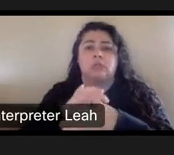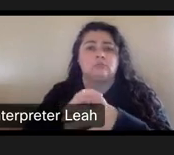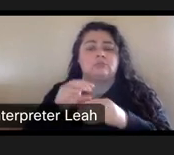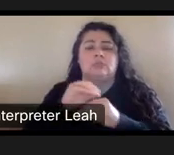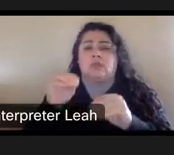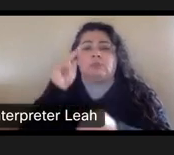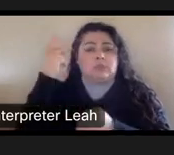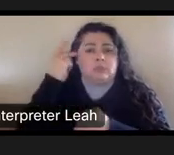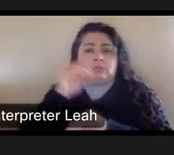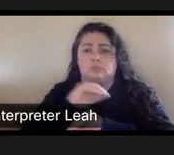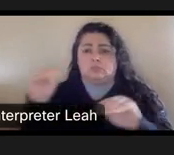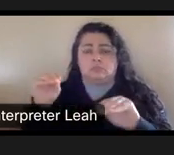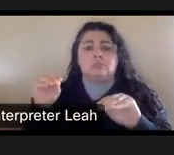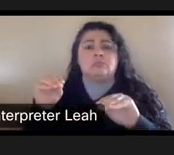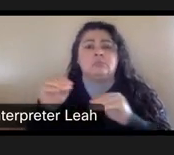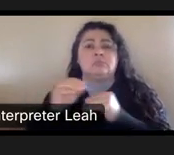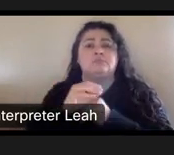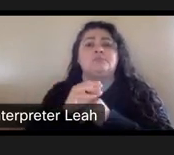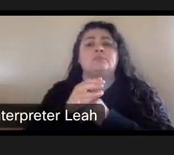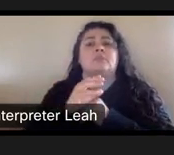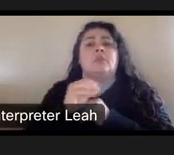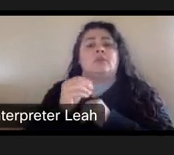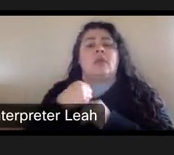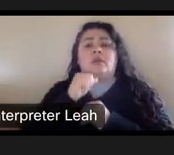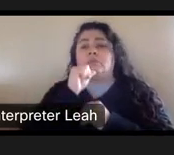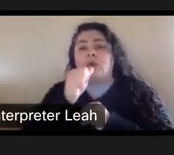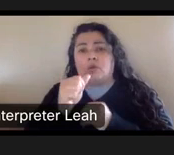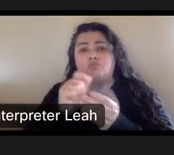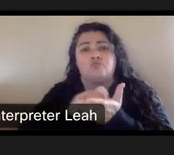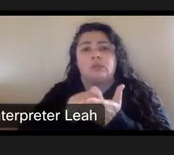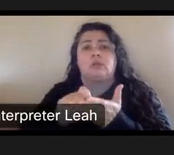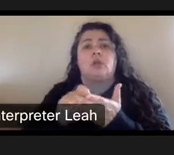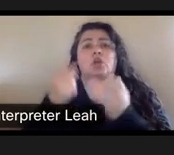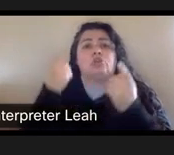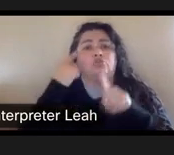And they had a non written agreement that existed for over a decade.